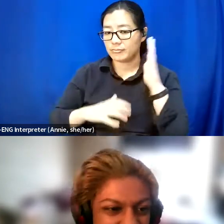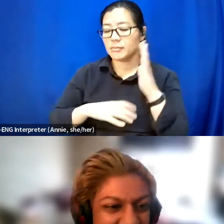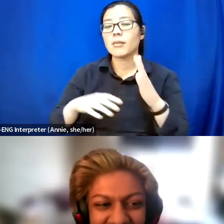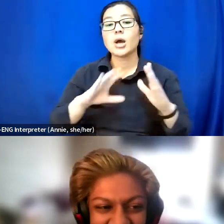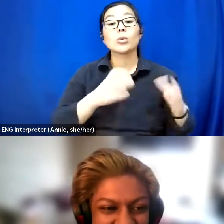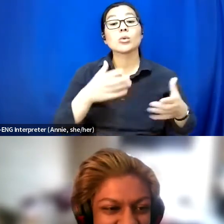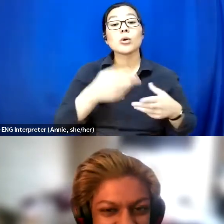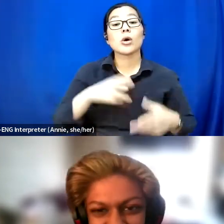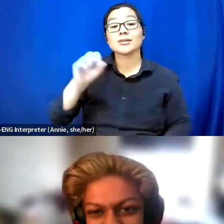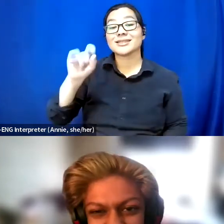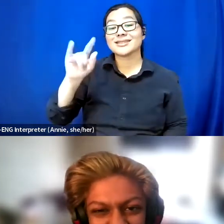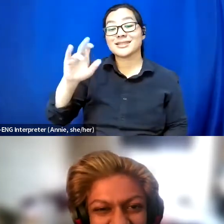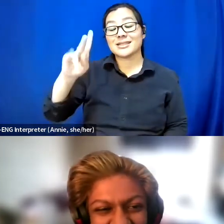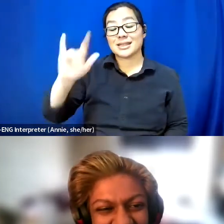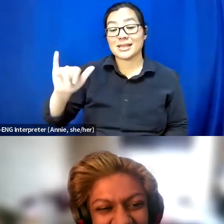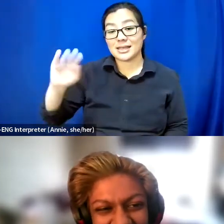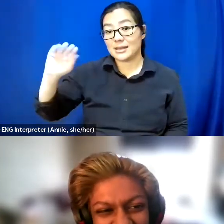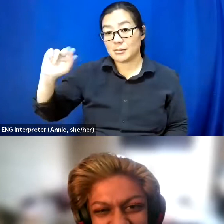and that's spelled as you would think.